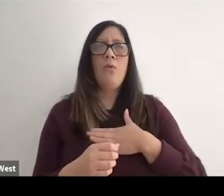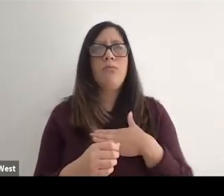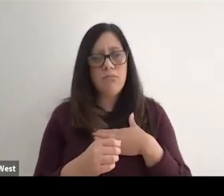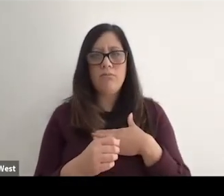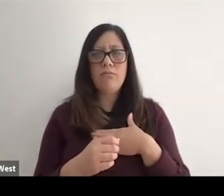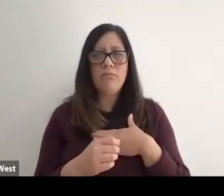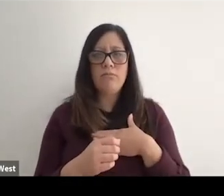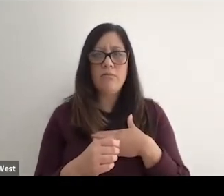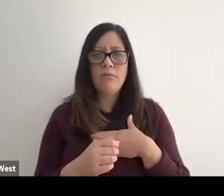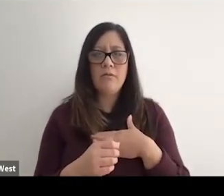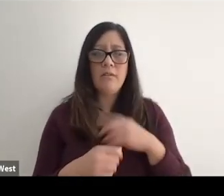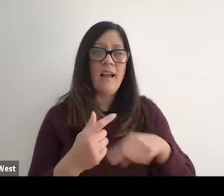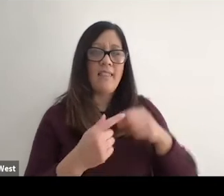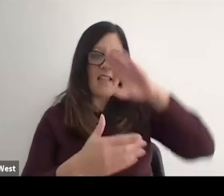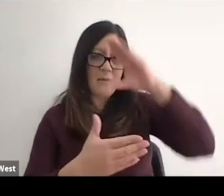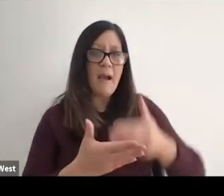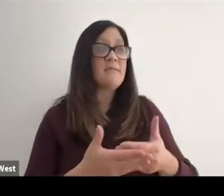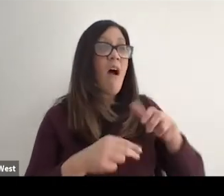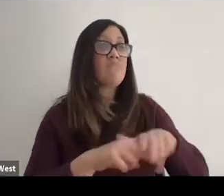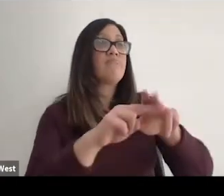And as I thought about them, John junior, he jumps off the swing,